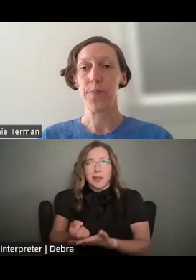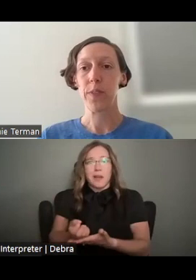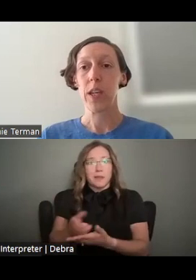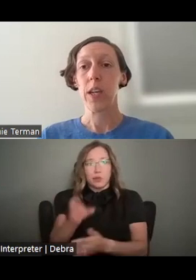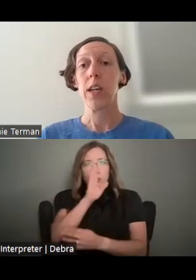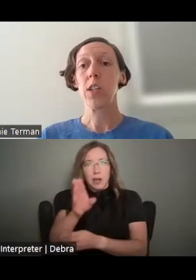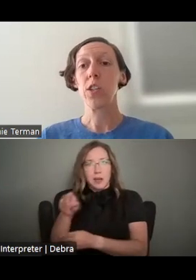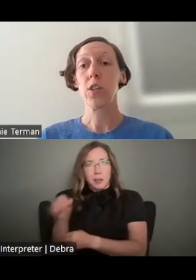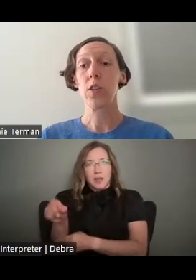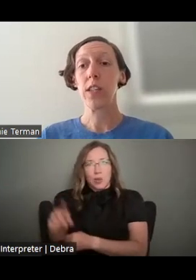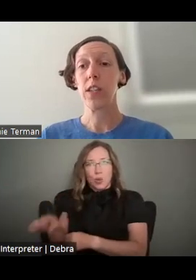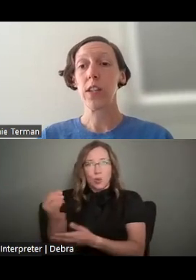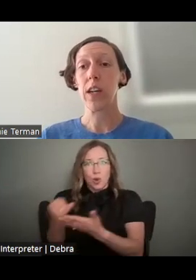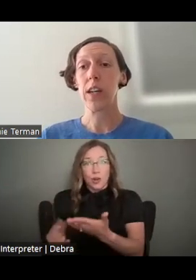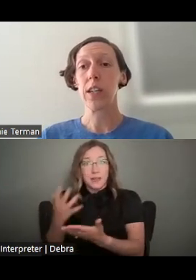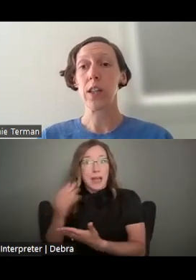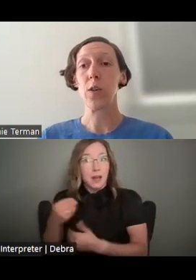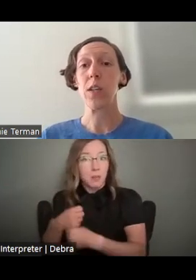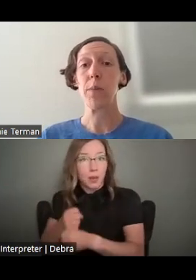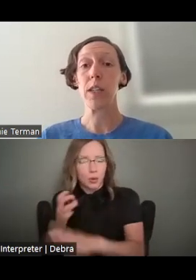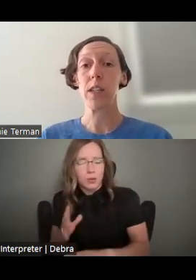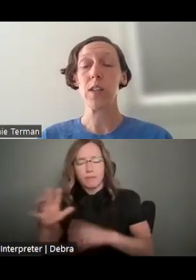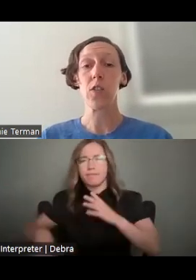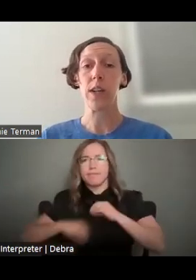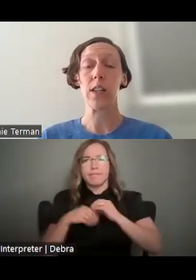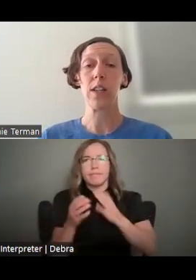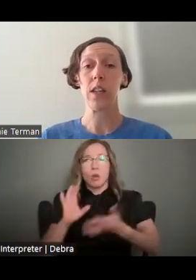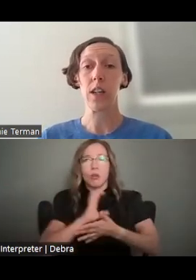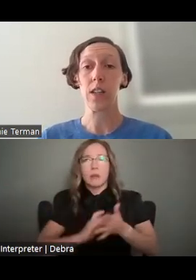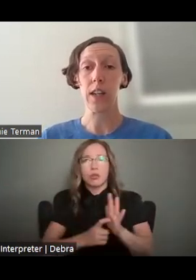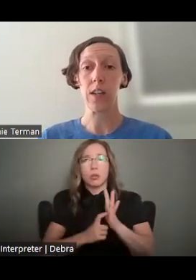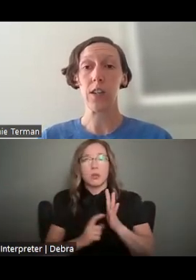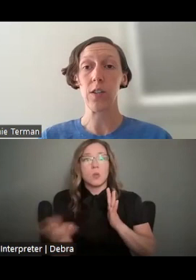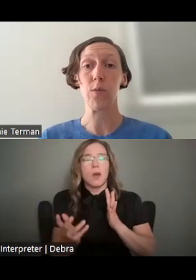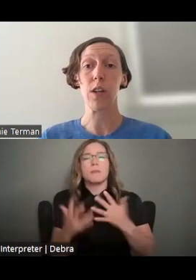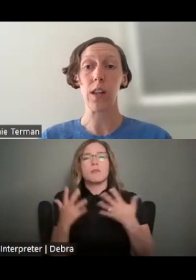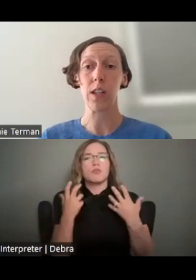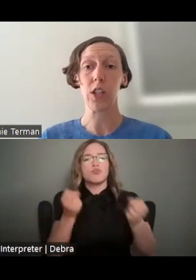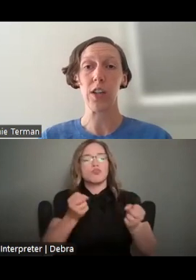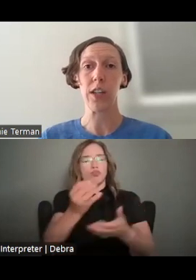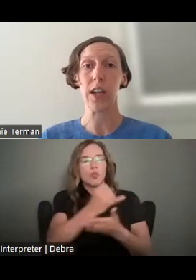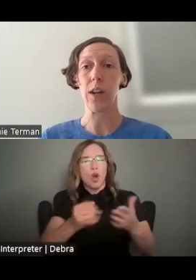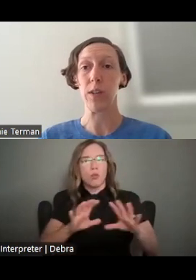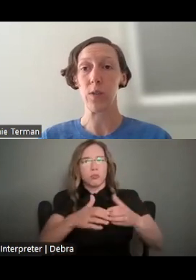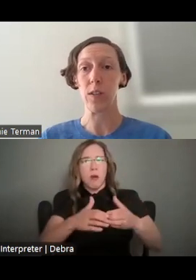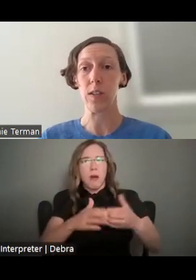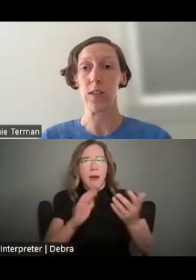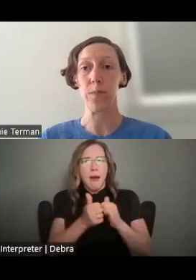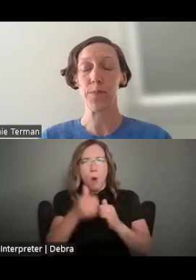ADDITIONAL CRITERIA INCLUDE THE ABILITY TO STRENGTHEN THE ARTS SECTOR THROUGH KNOWLEDGE SHARING AND RESOURCES.